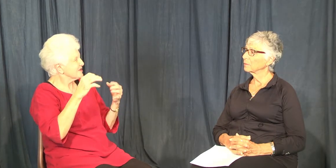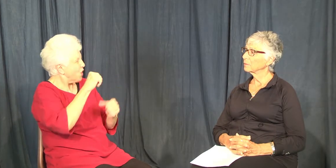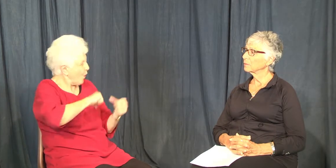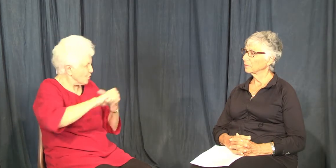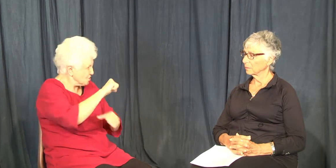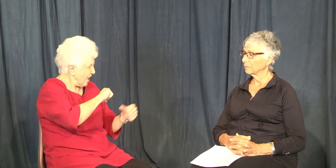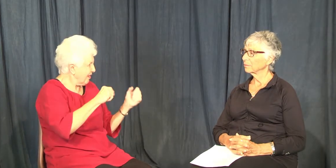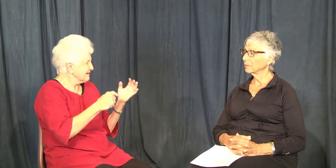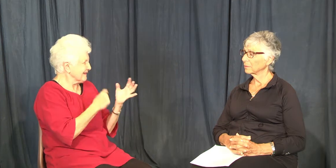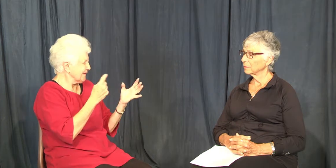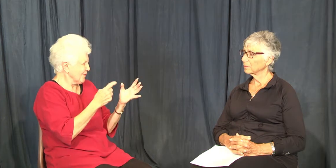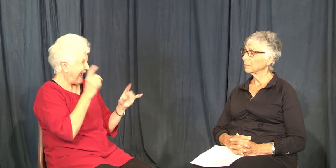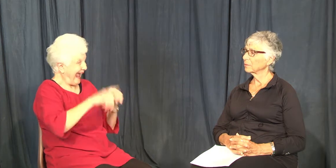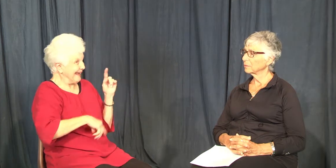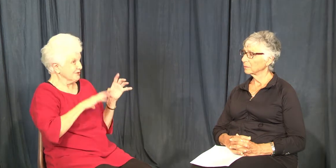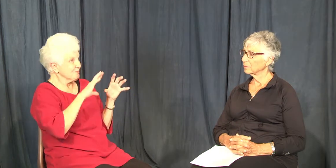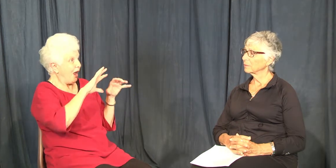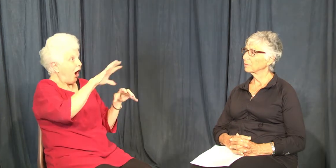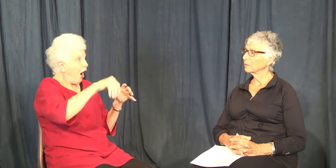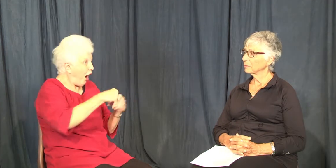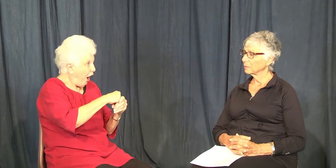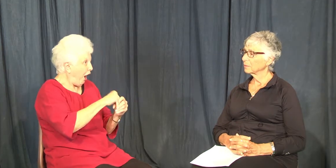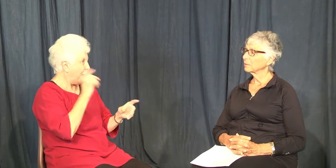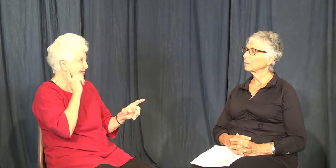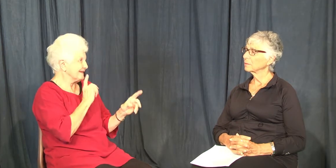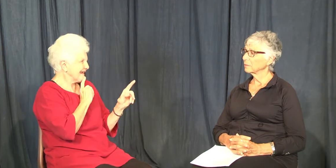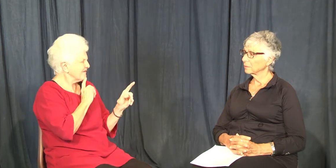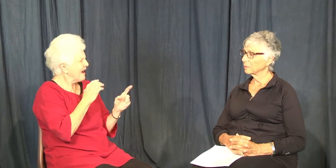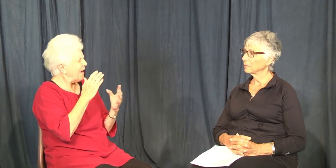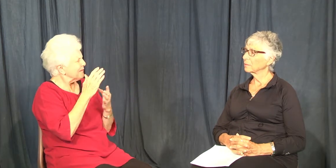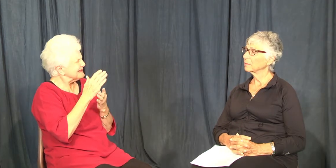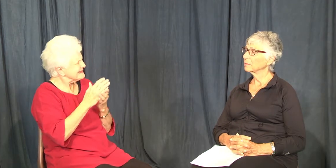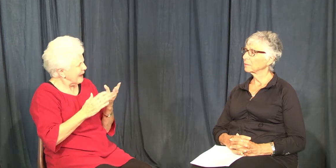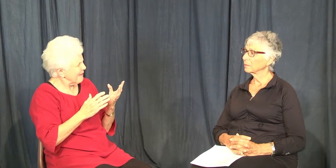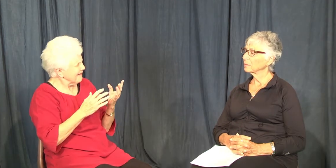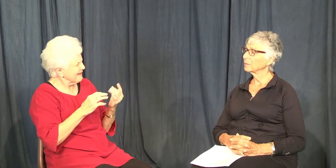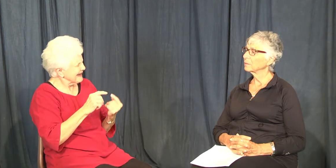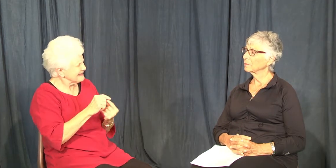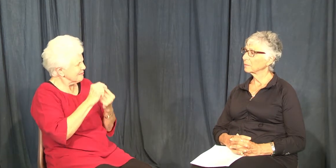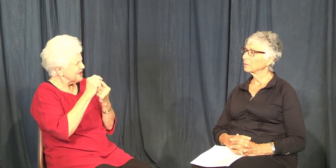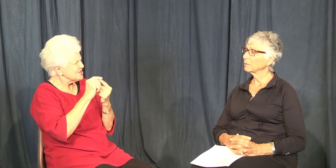between work from their social lives sometimes. You can't be involved in everything and attend